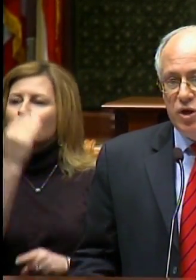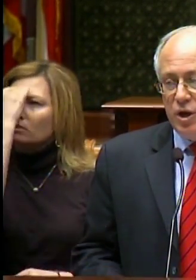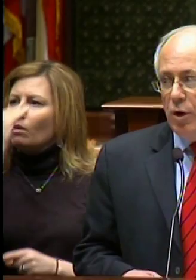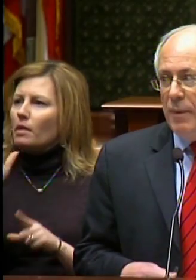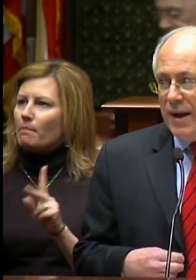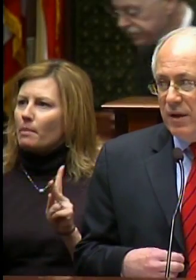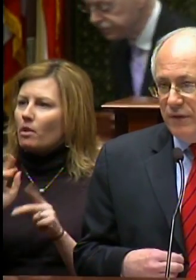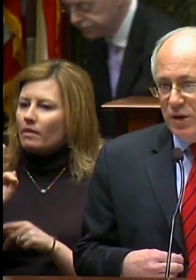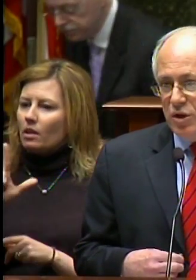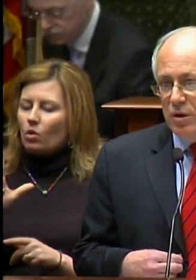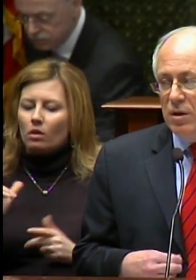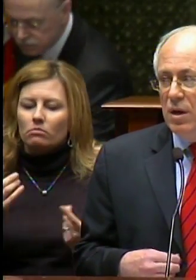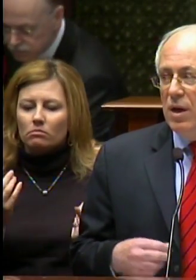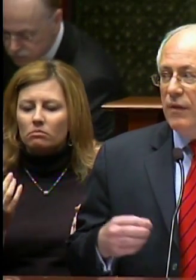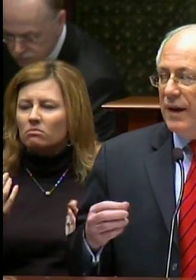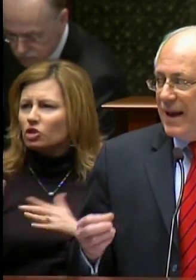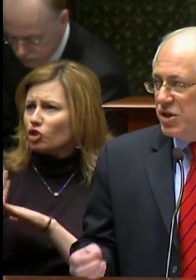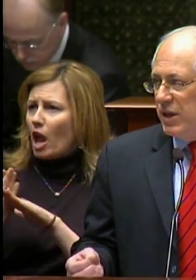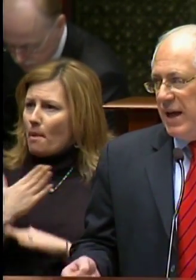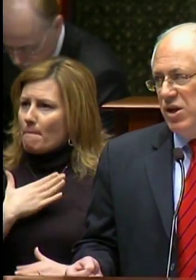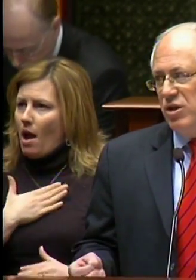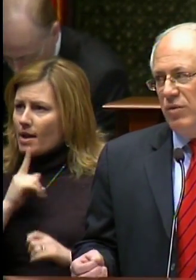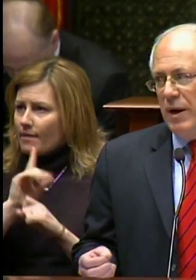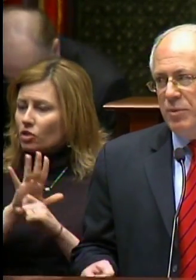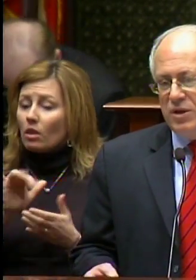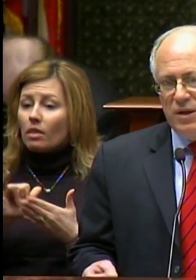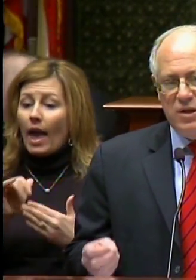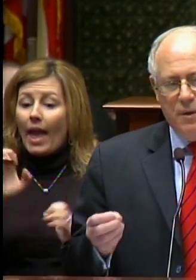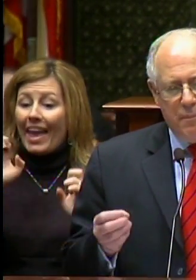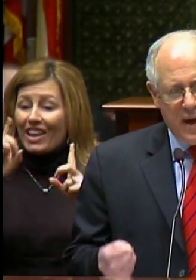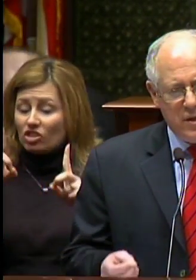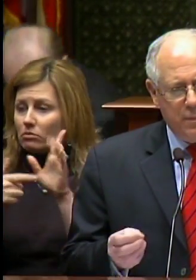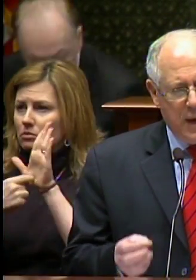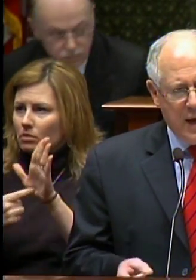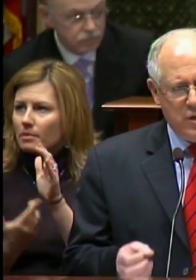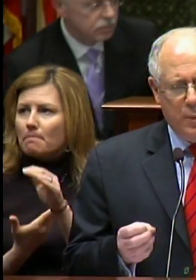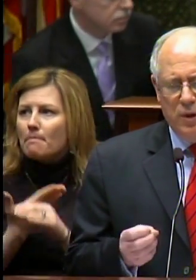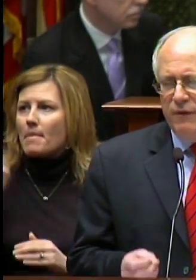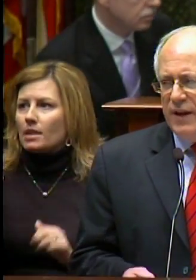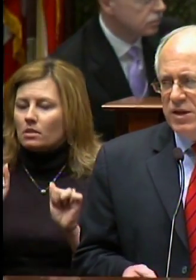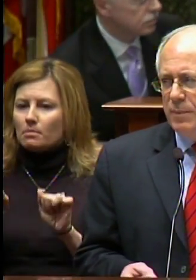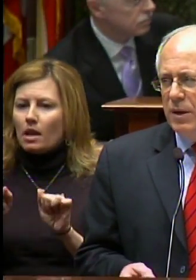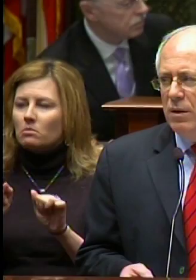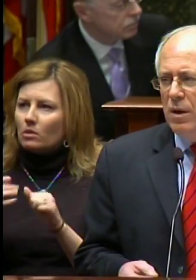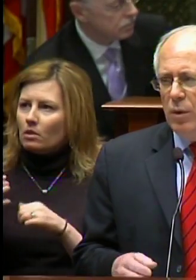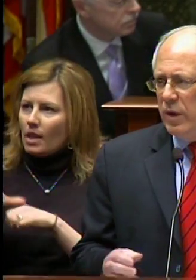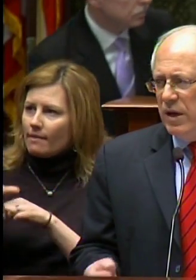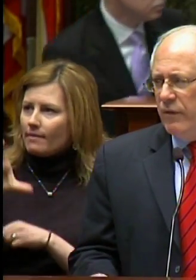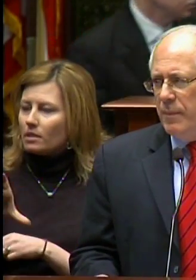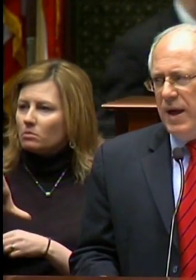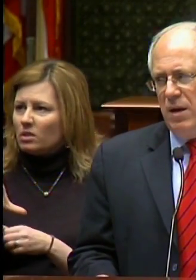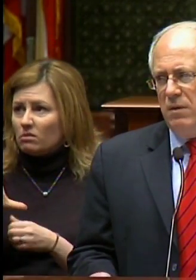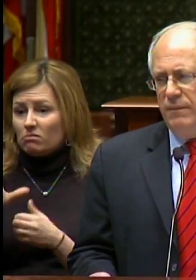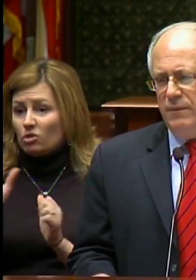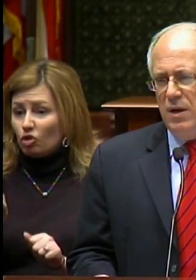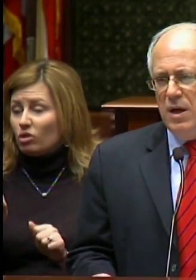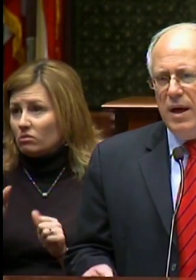share my conviction that education represents the best possible investment we can make.